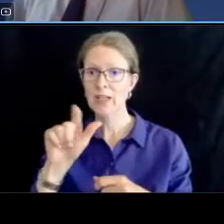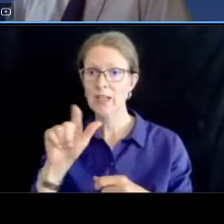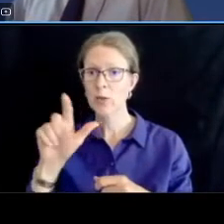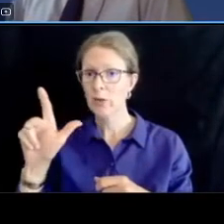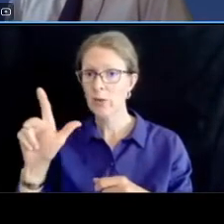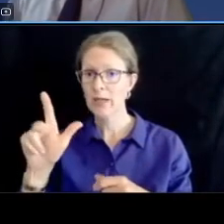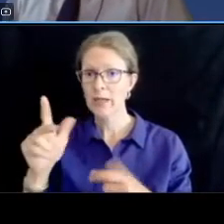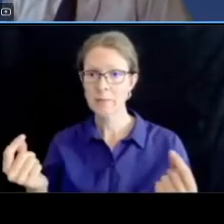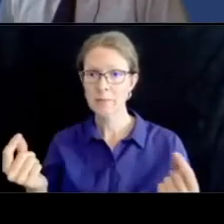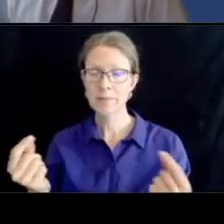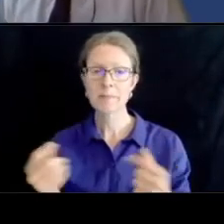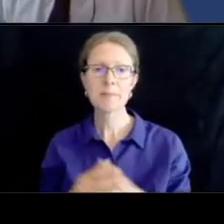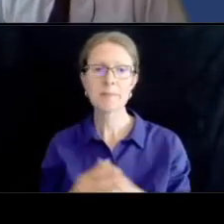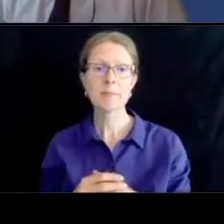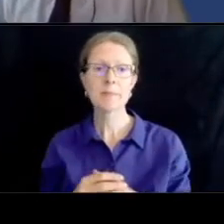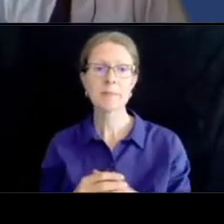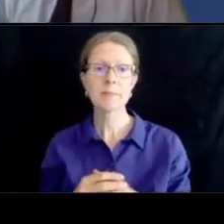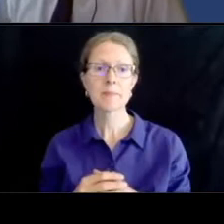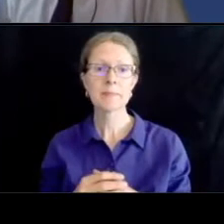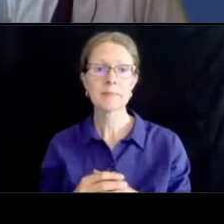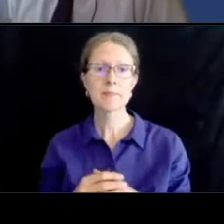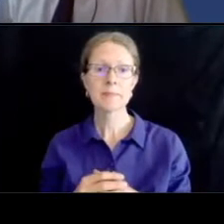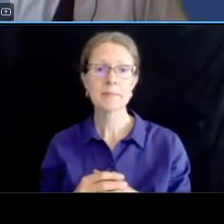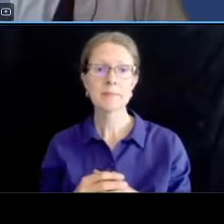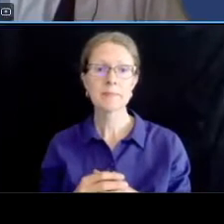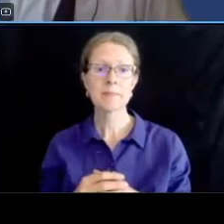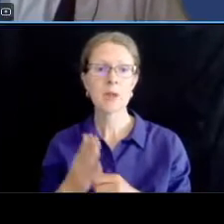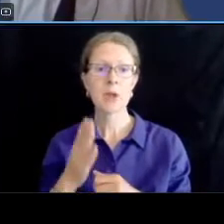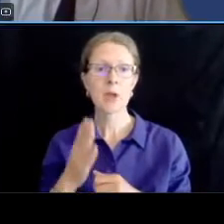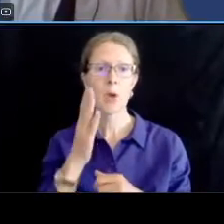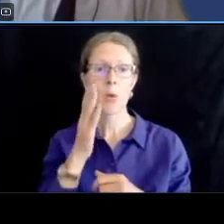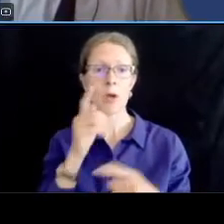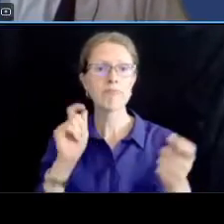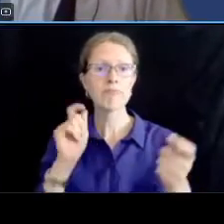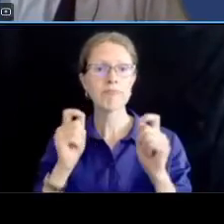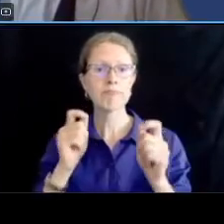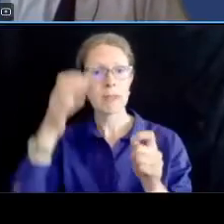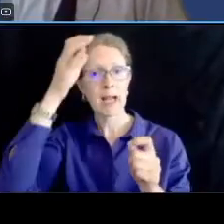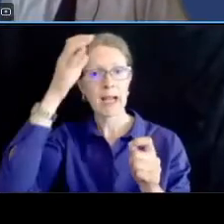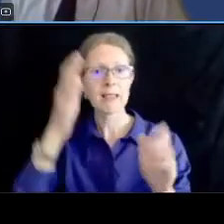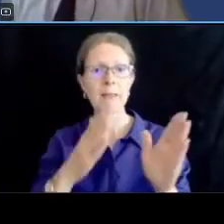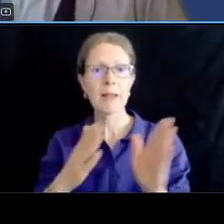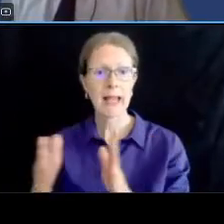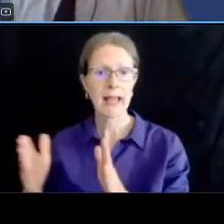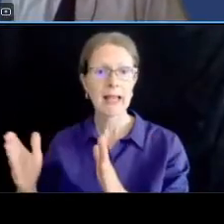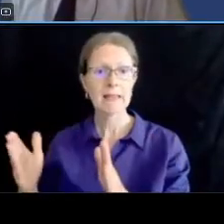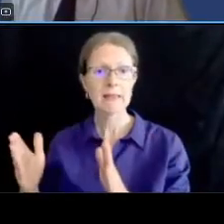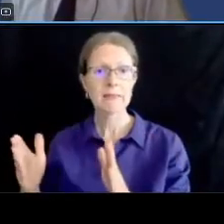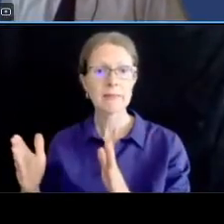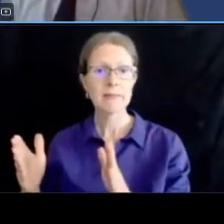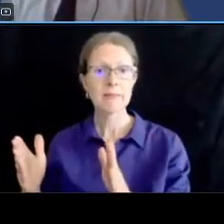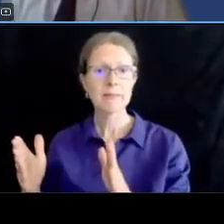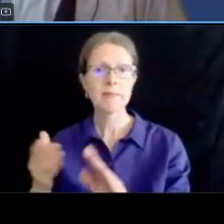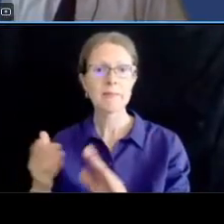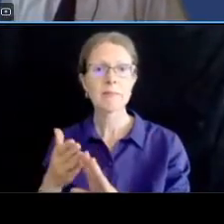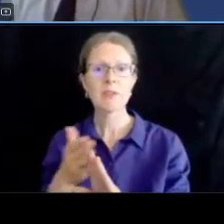we will refine the concept plans prior to starting the design phase we'll conduct